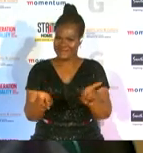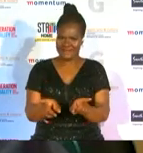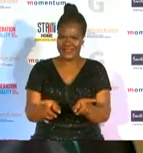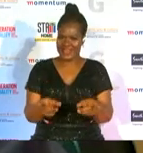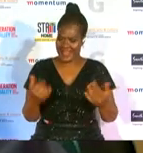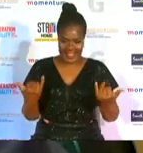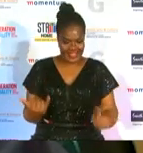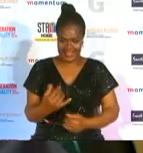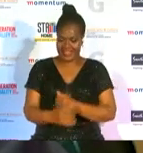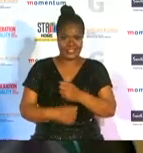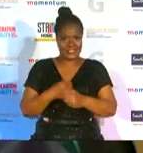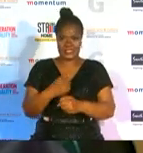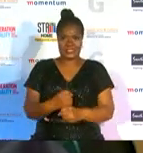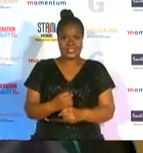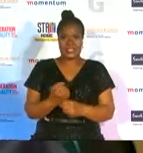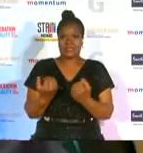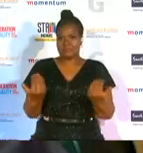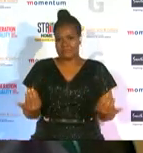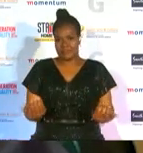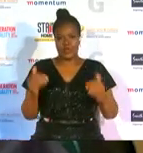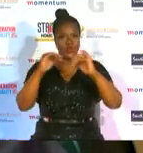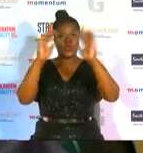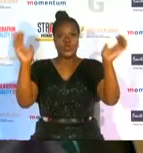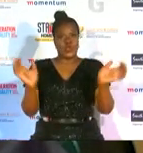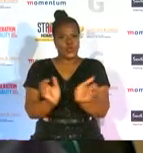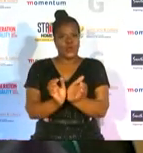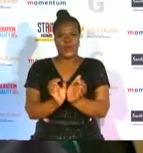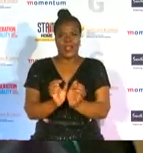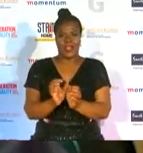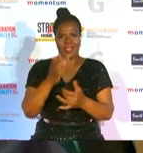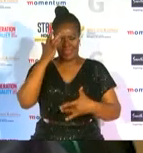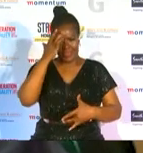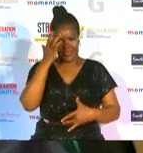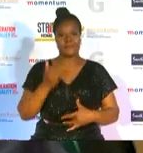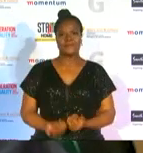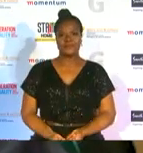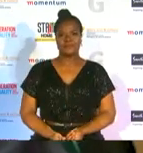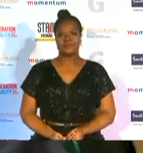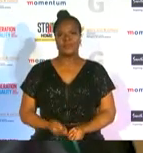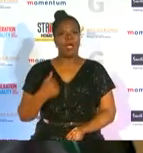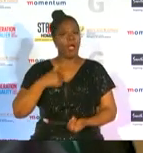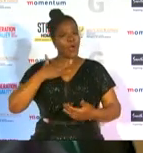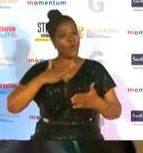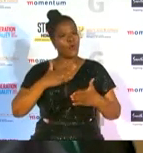i missed this global pandemic we wish to applaud all those who are